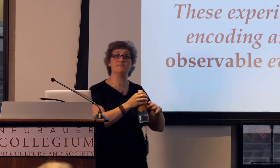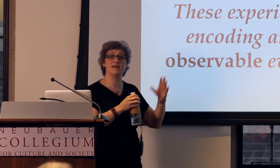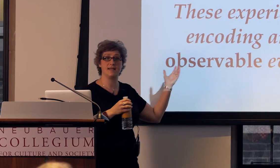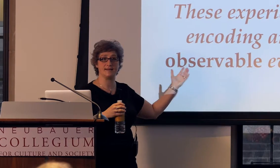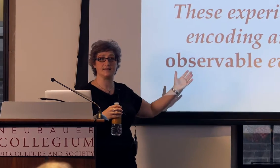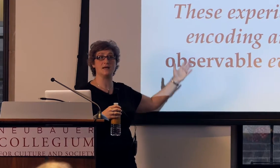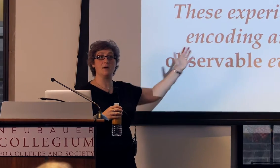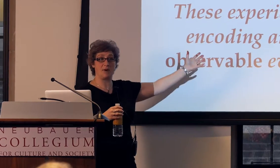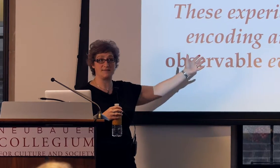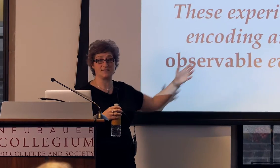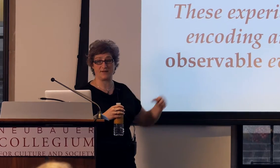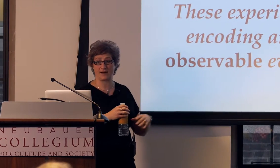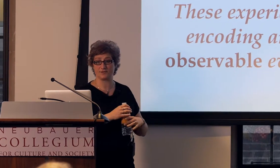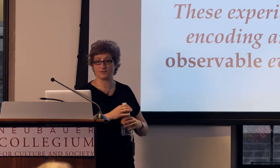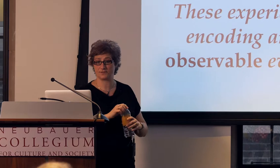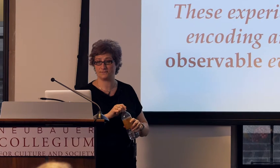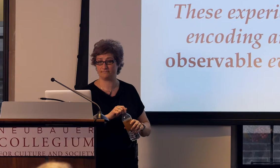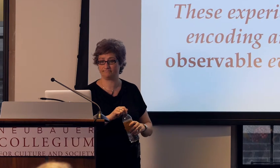is mediated by these factors.